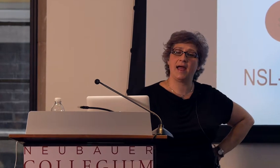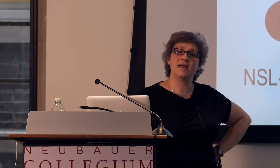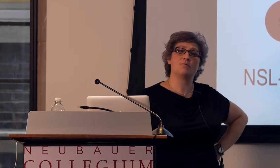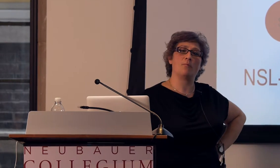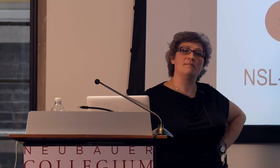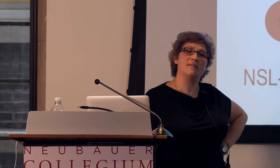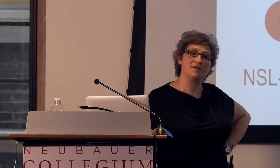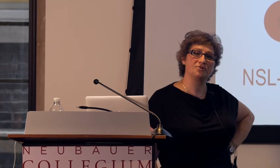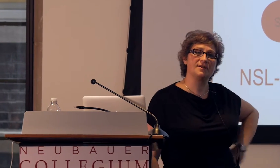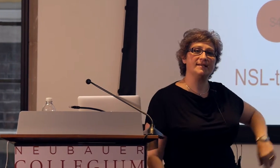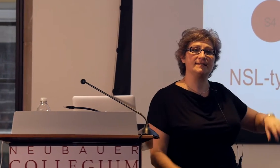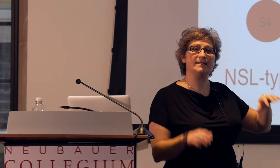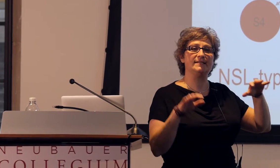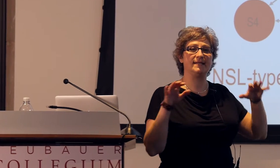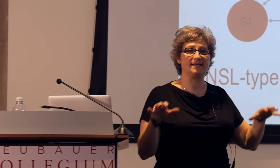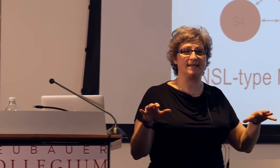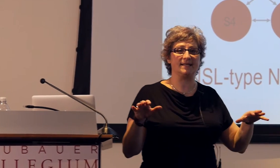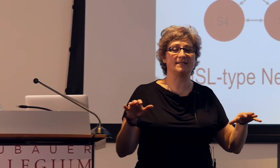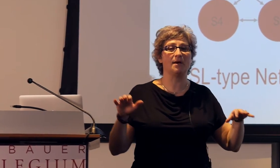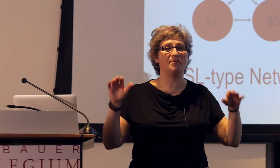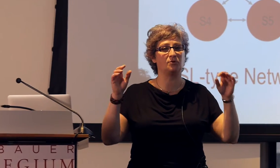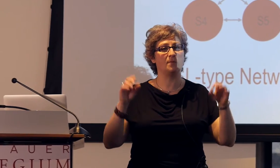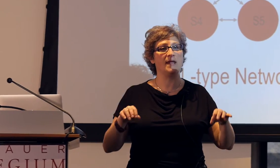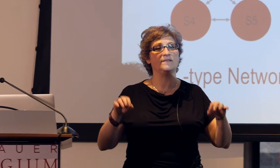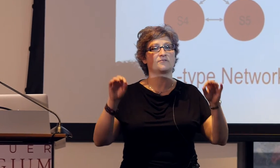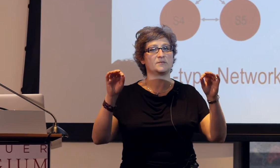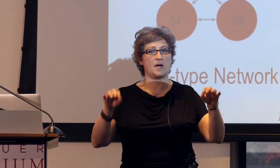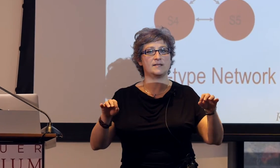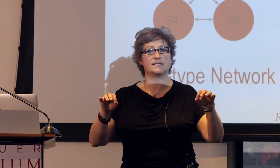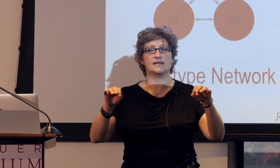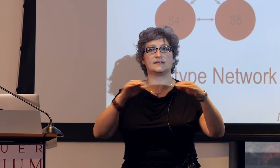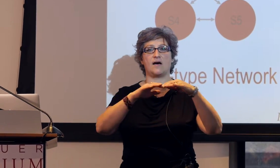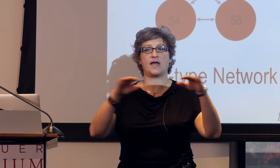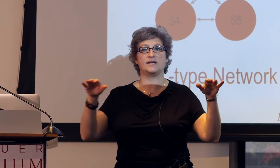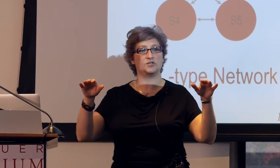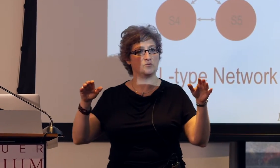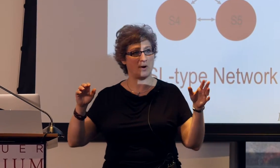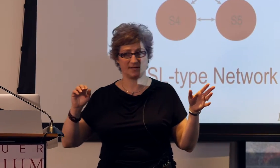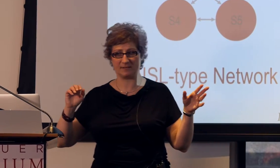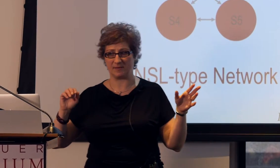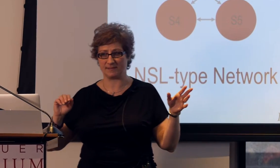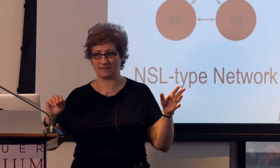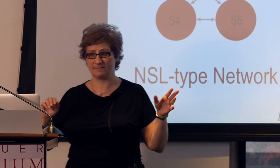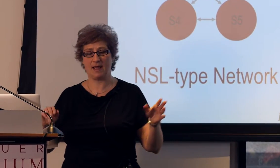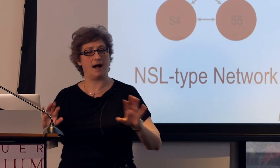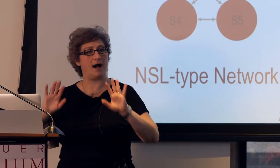and what we measured is the distance between the responses of any two participants.